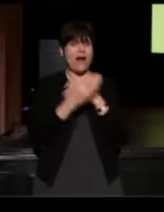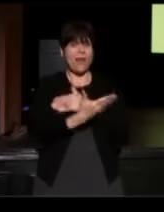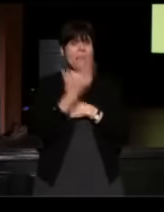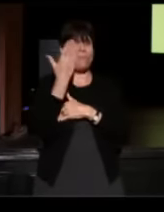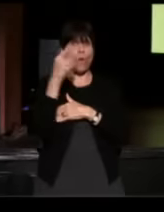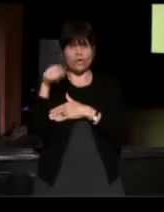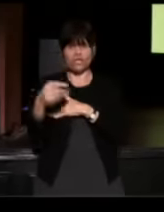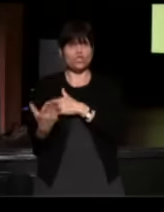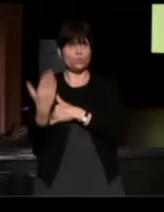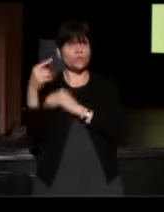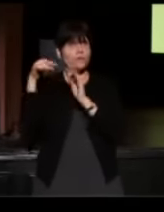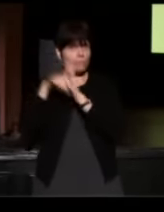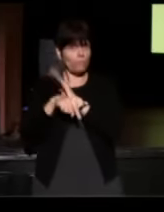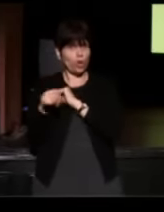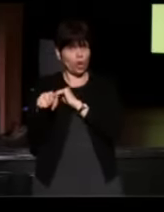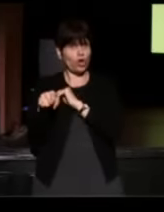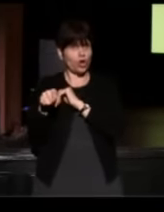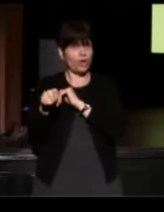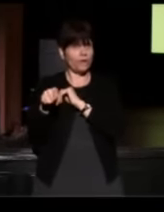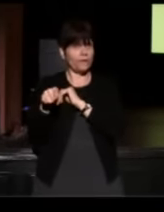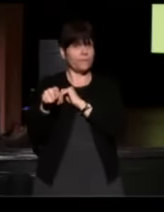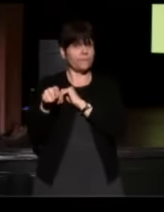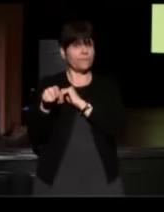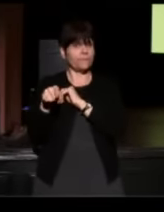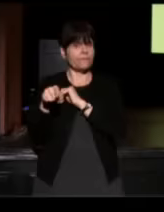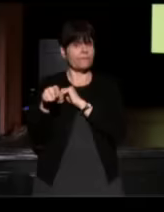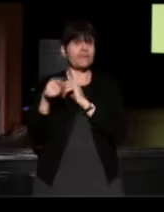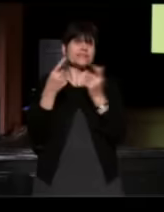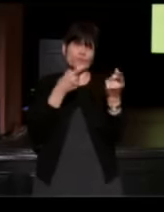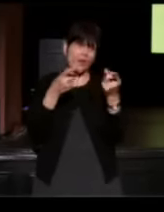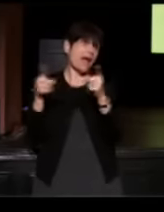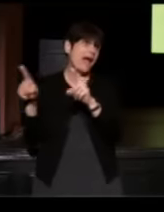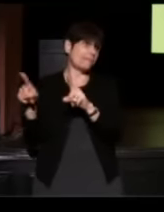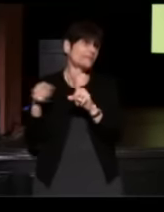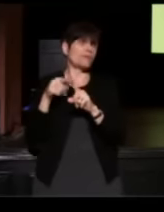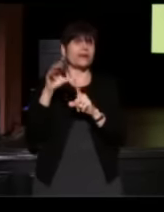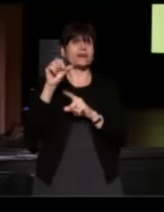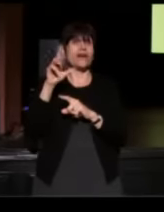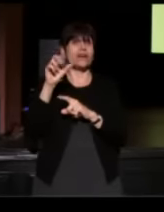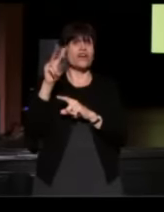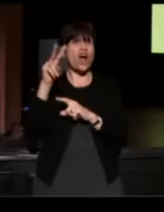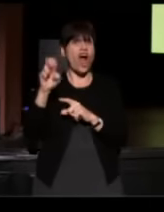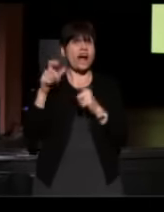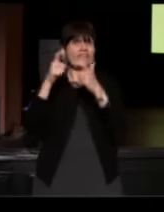this is what happens when we have an archive as big as StoryCorps.